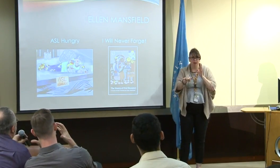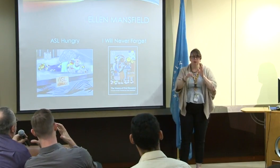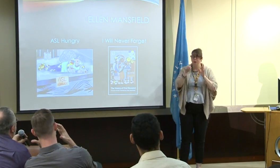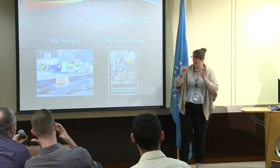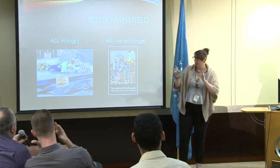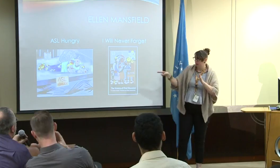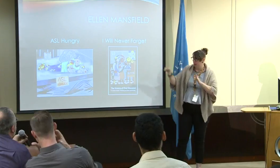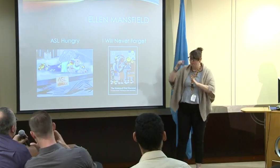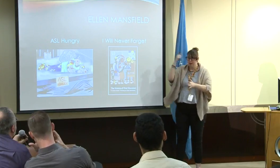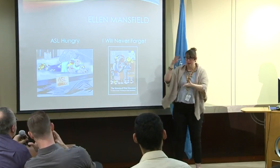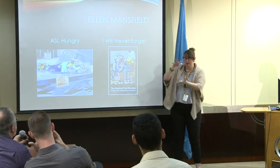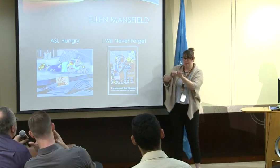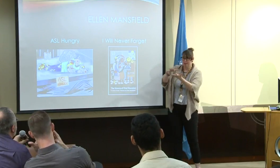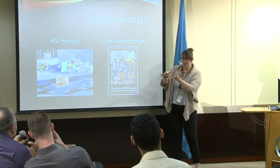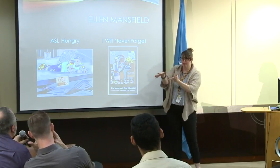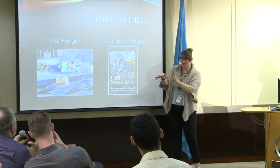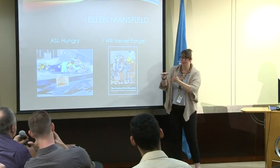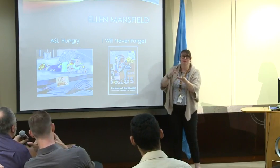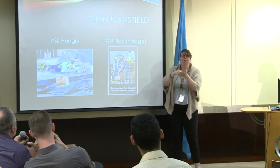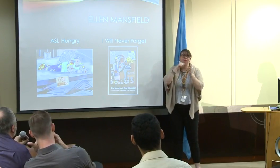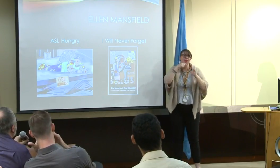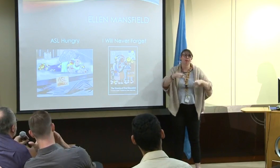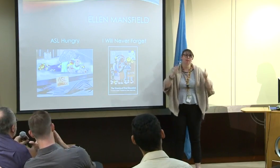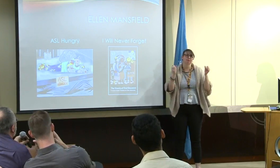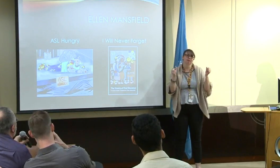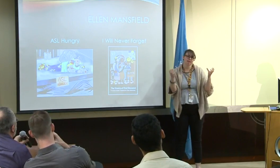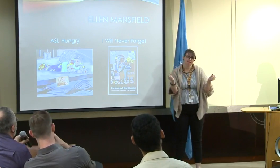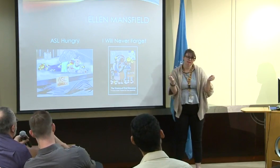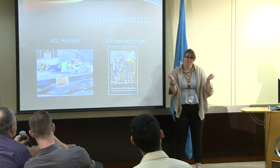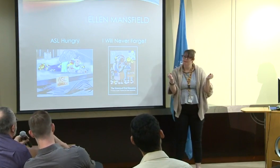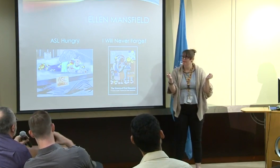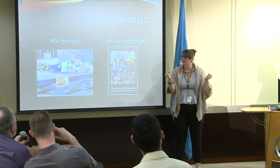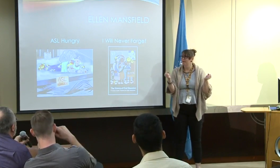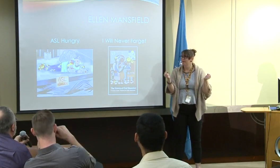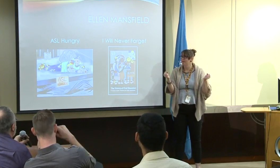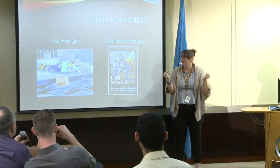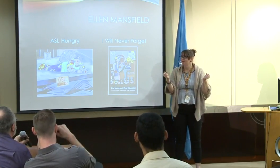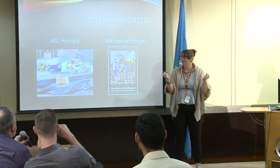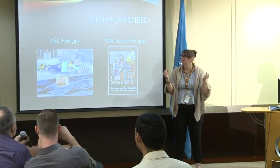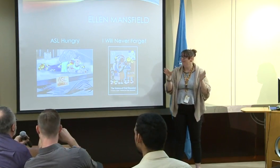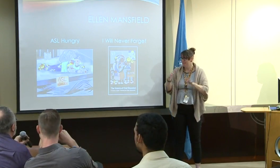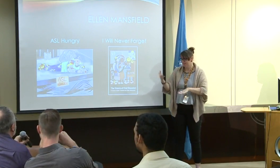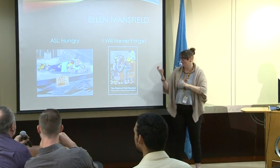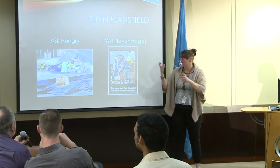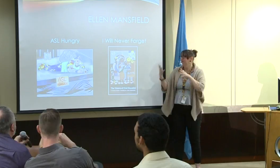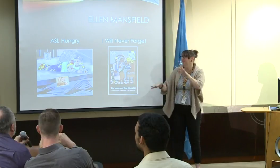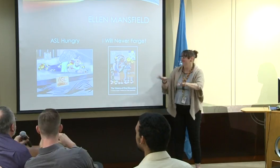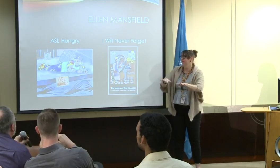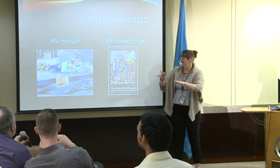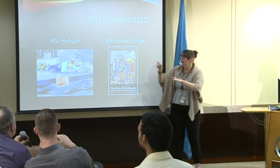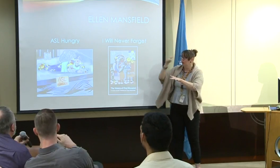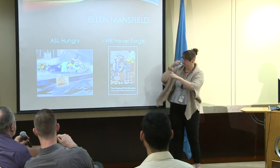the anger -- the negative aspects. Because they weren't allowed to sign. They were starved for ASL.